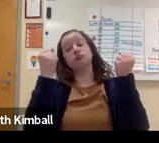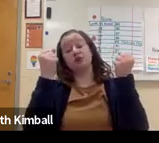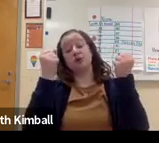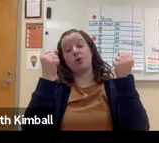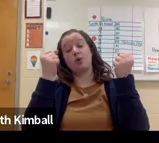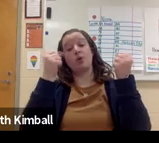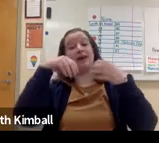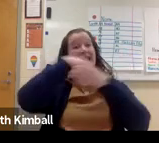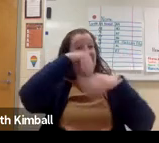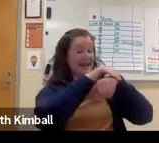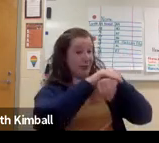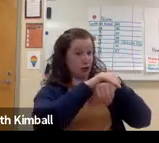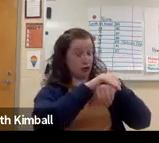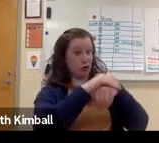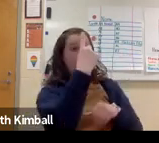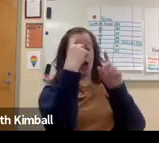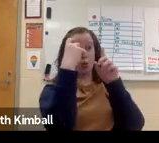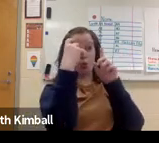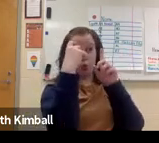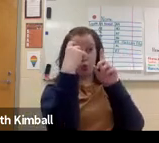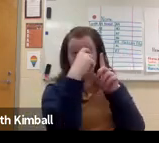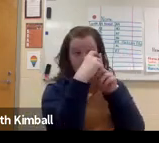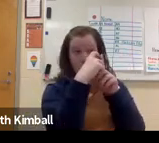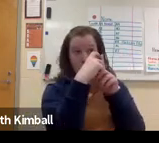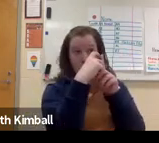visual representations.